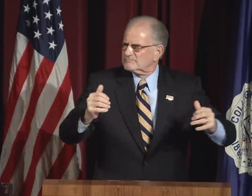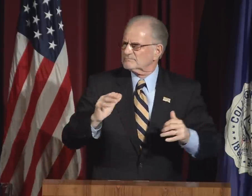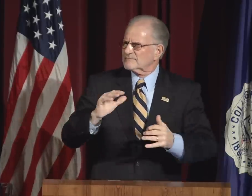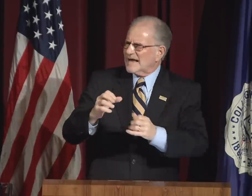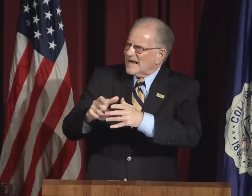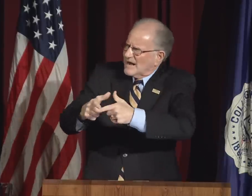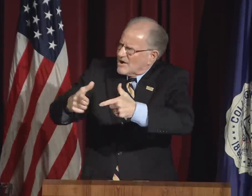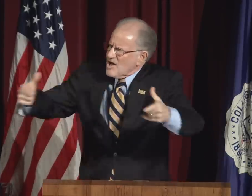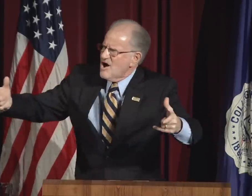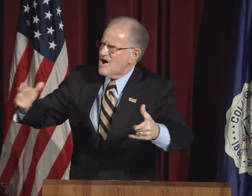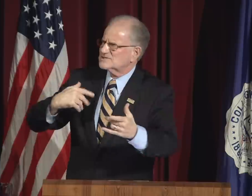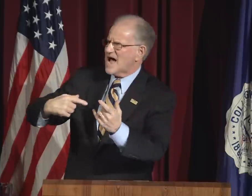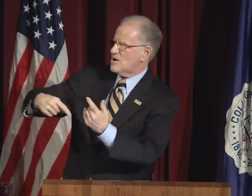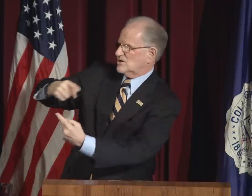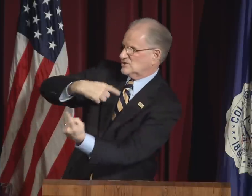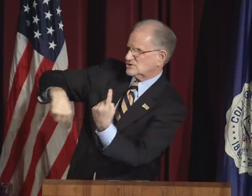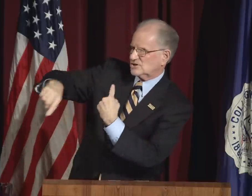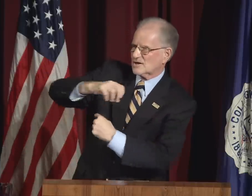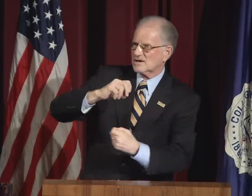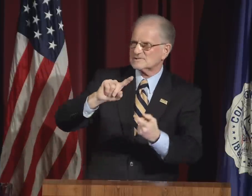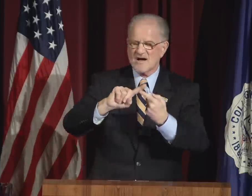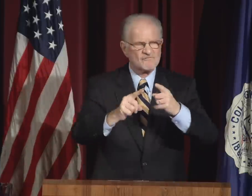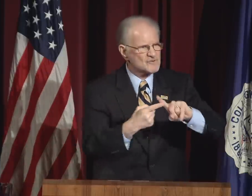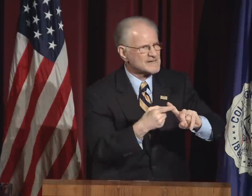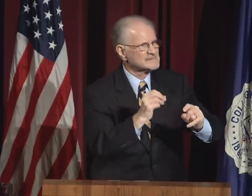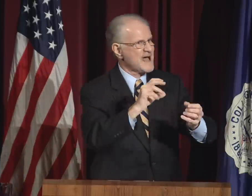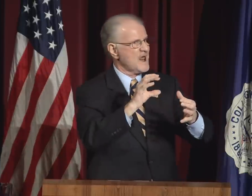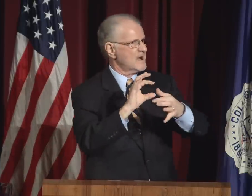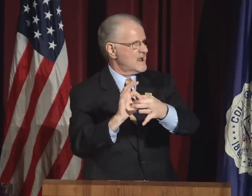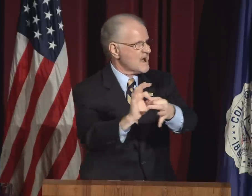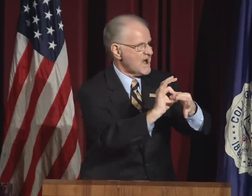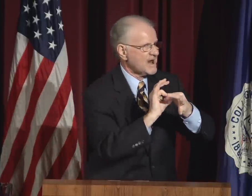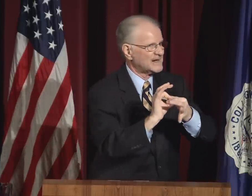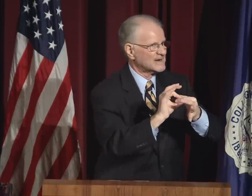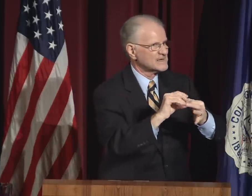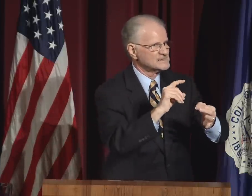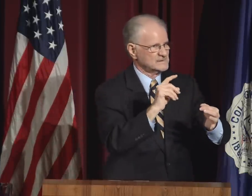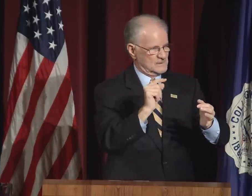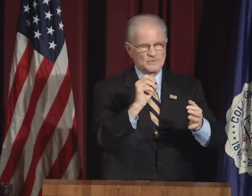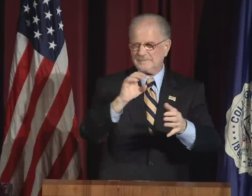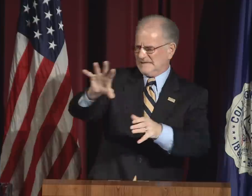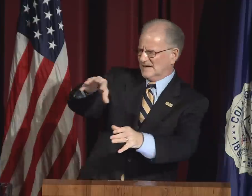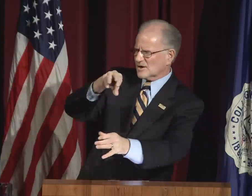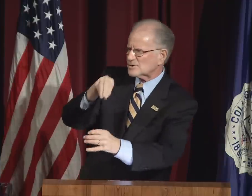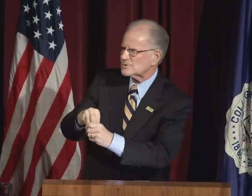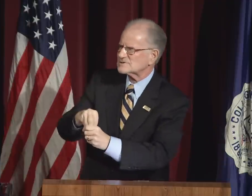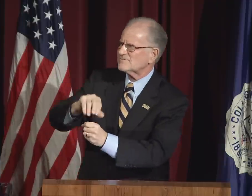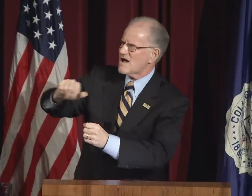enlarge our circle of friends and colleagues